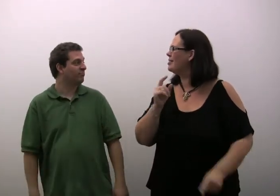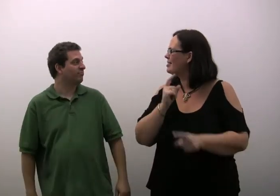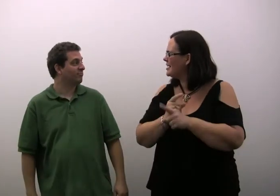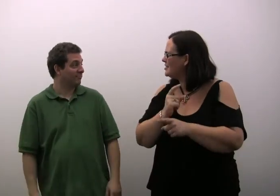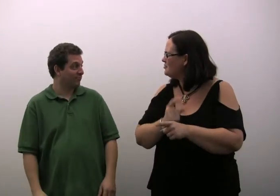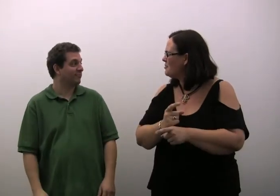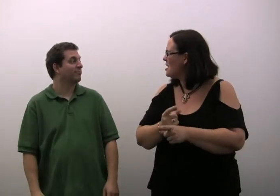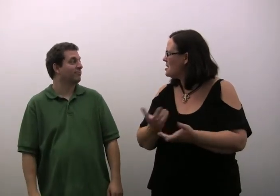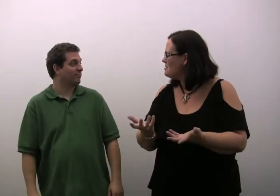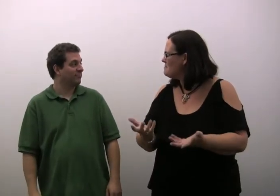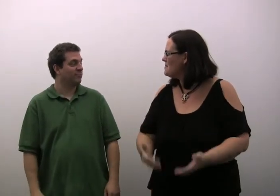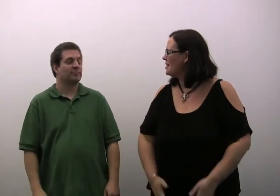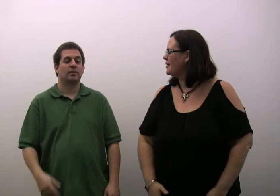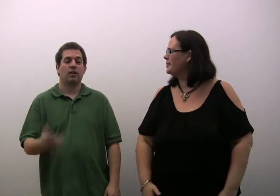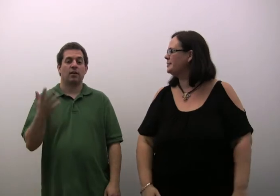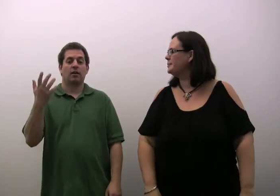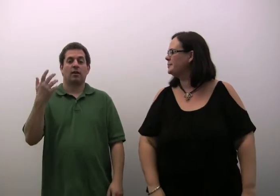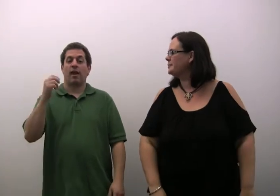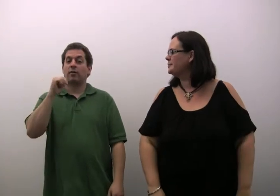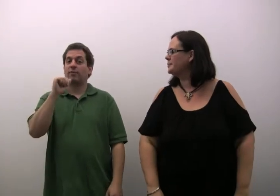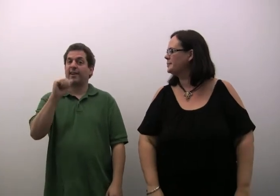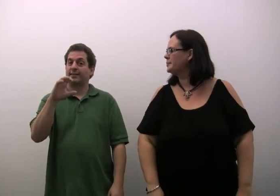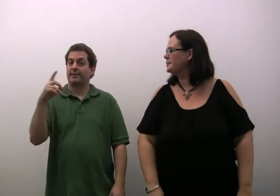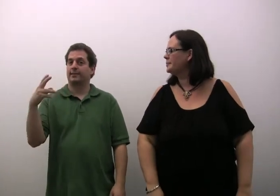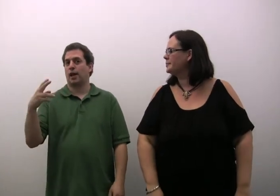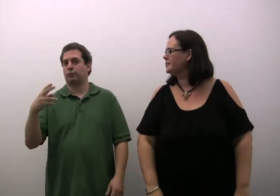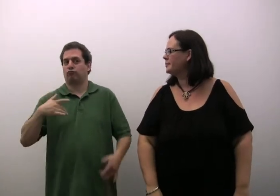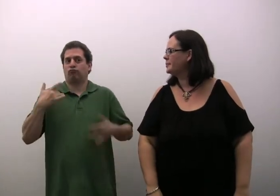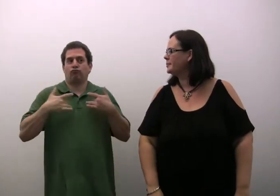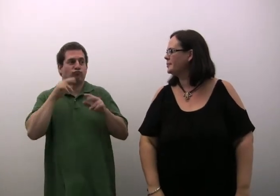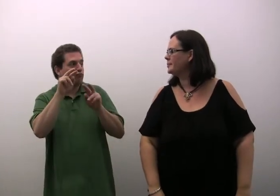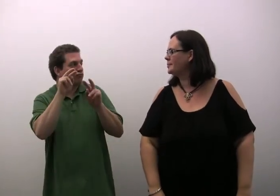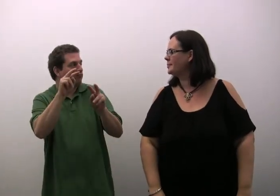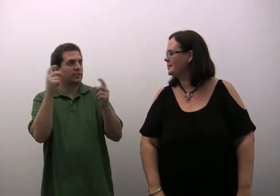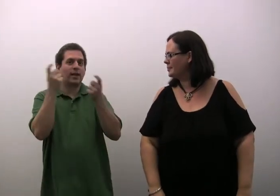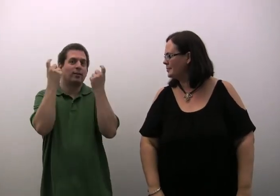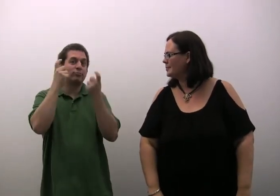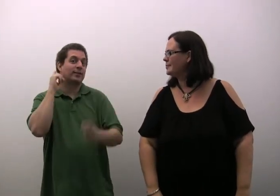Oh right! ACDHH is looking forward to celebrating